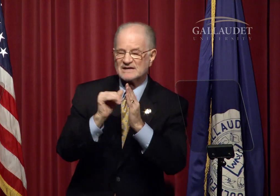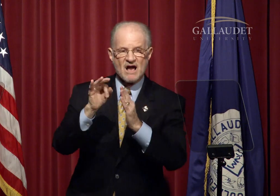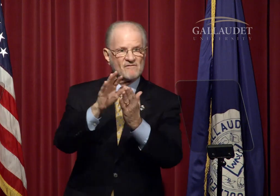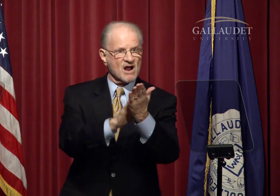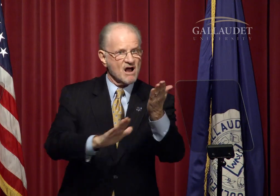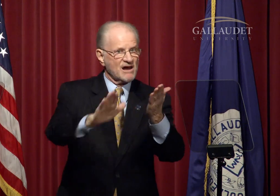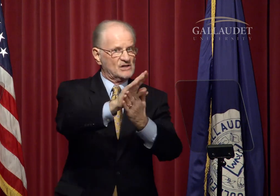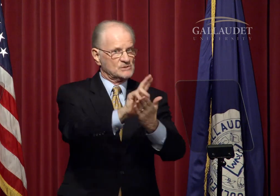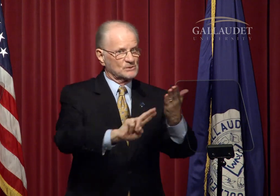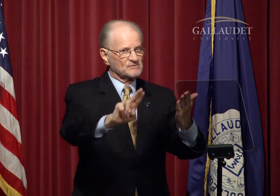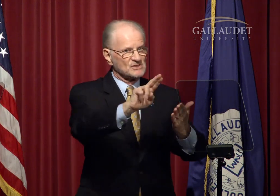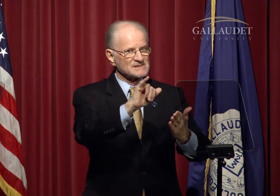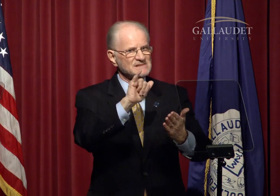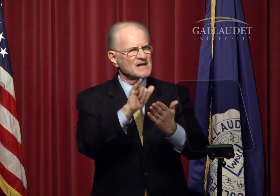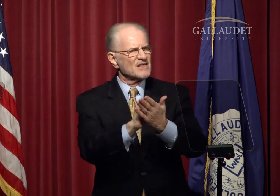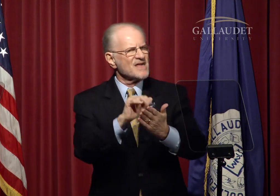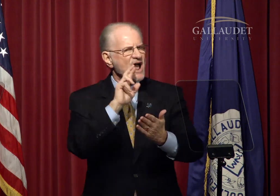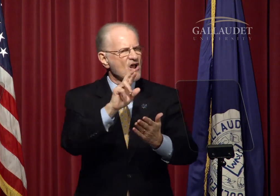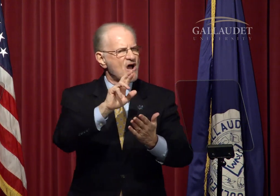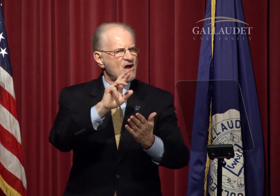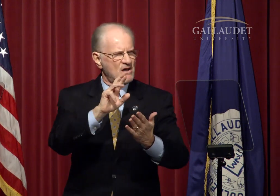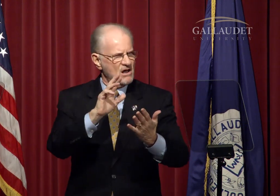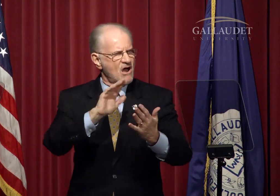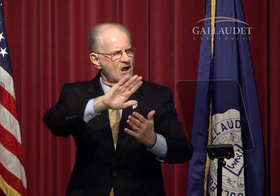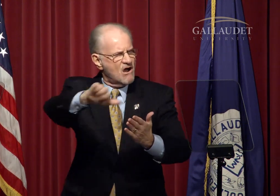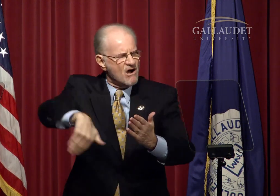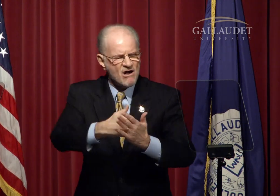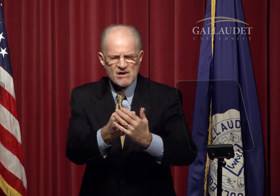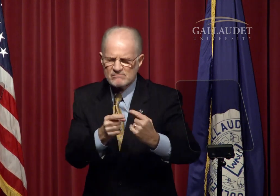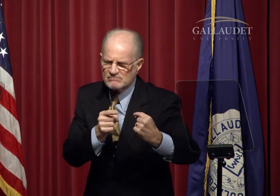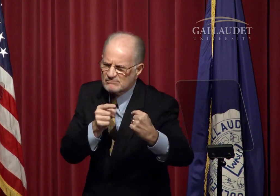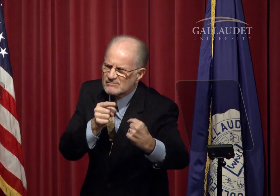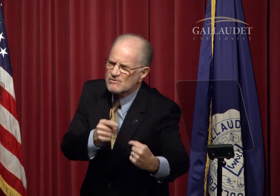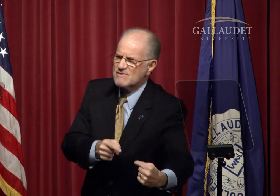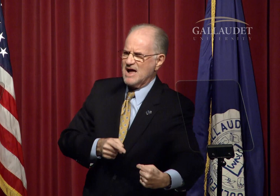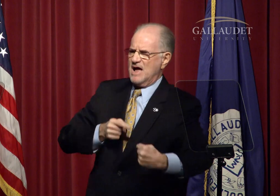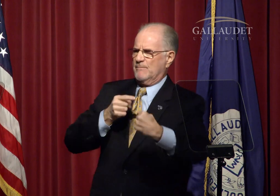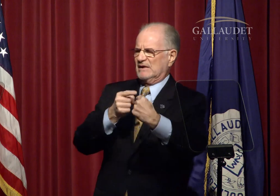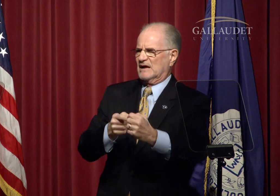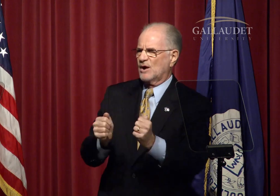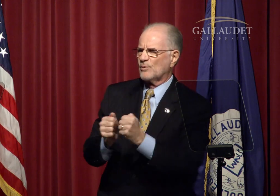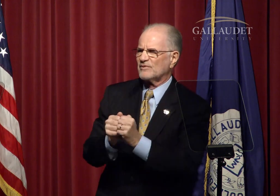of colleges and universities that are all grappling